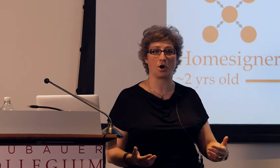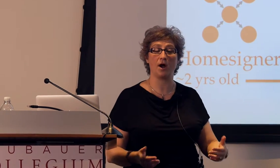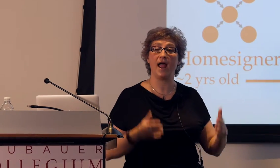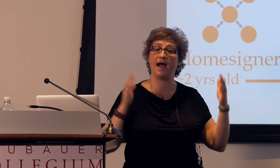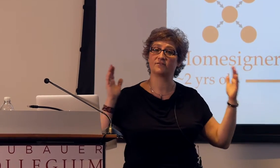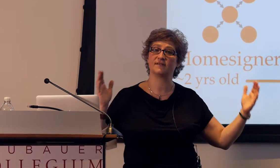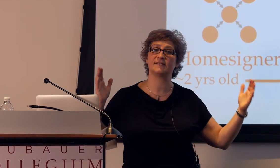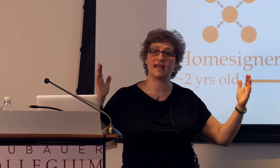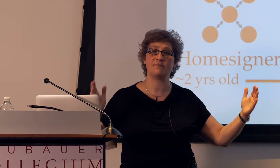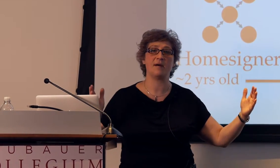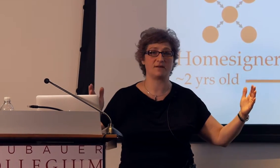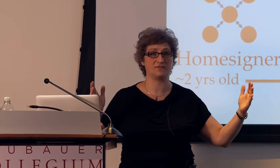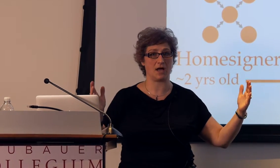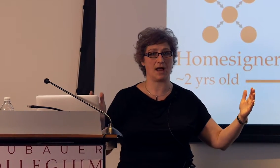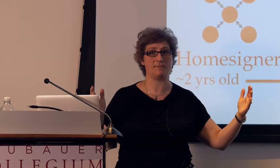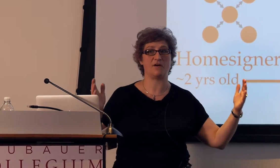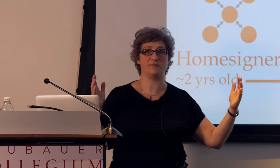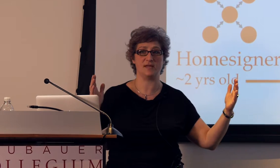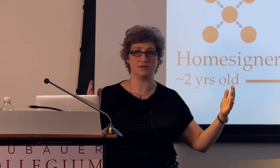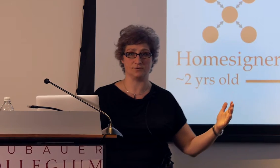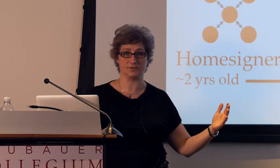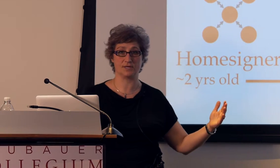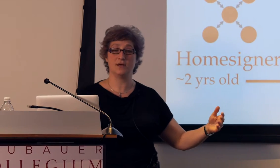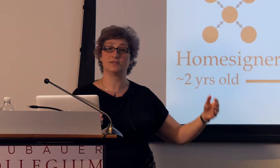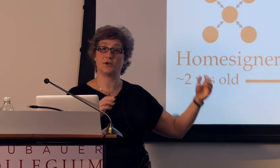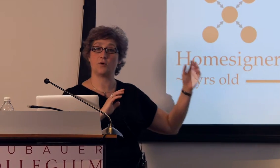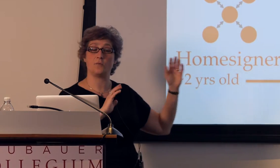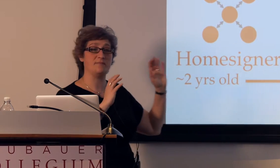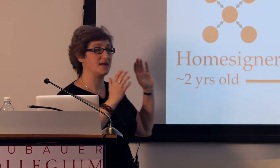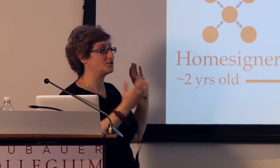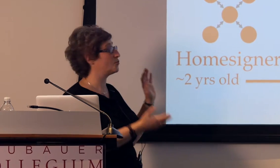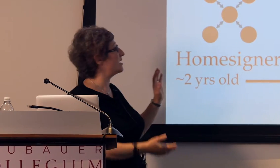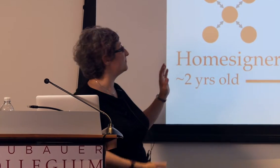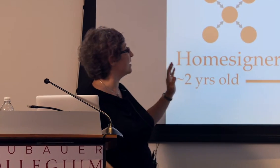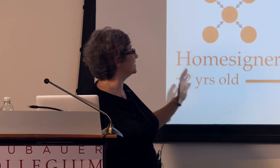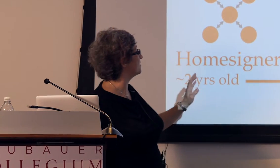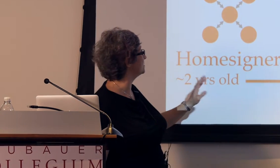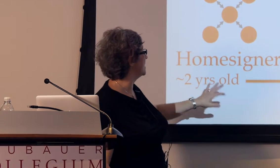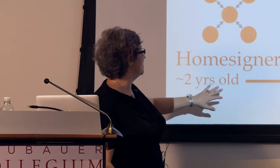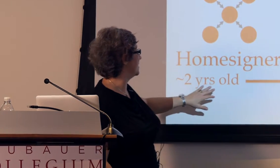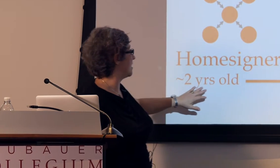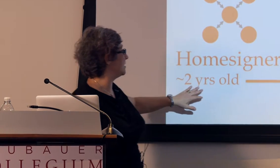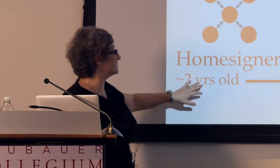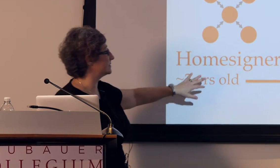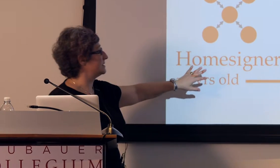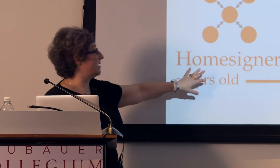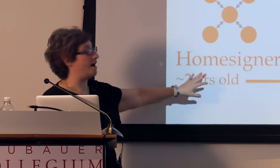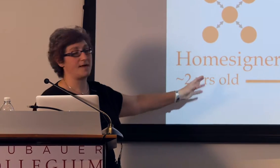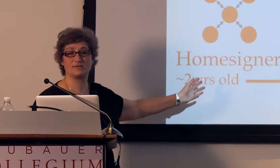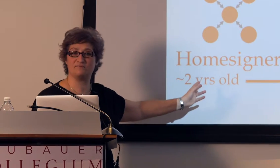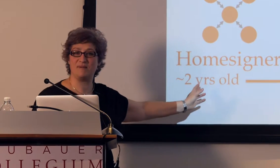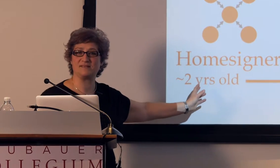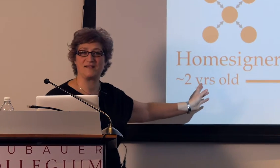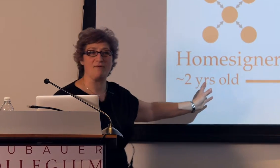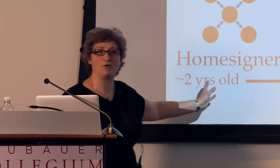after the same amount of time of being used. So we picked 25 years, because that was basically how old